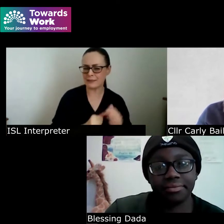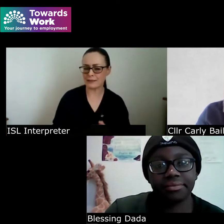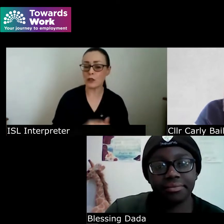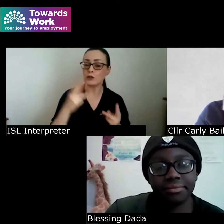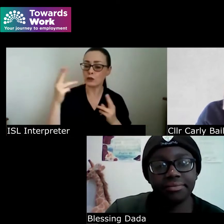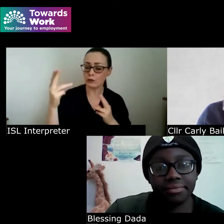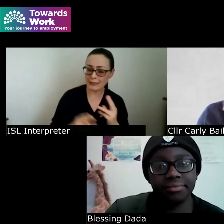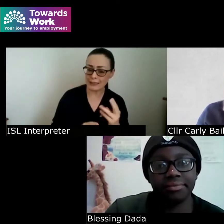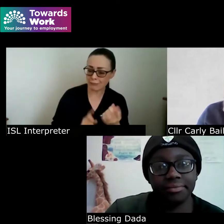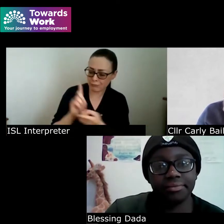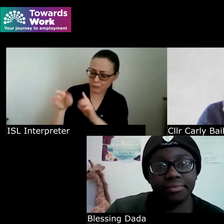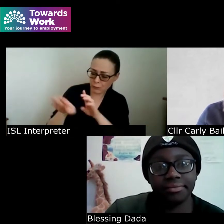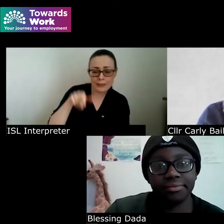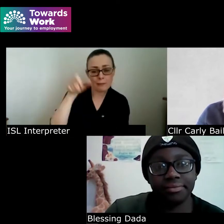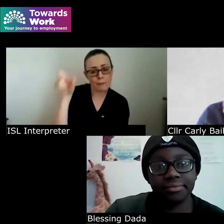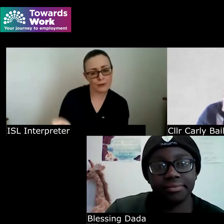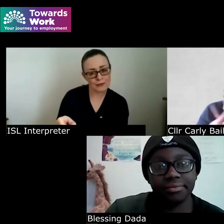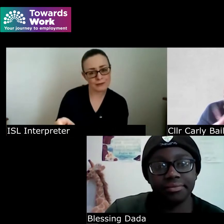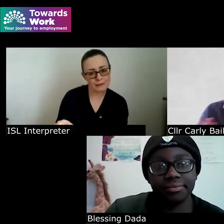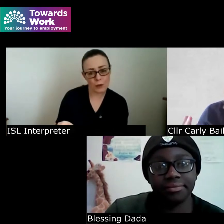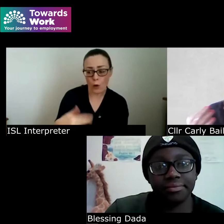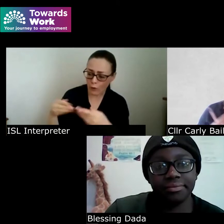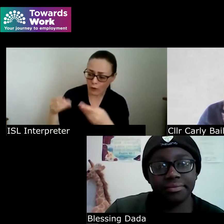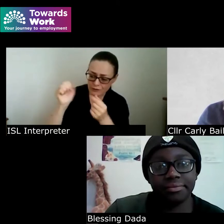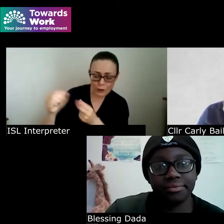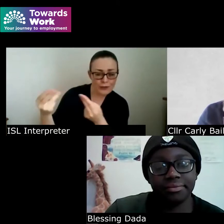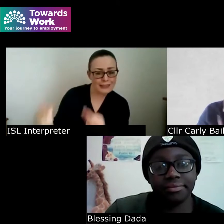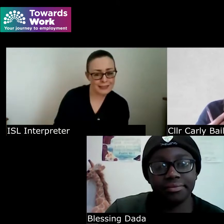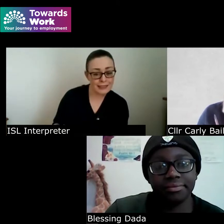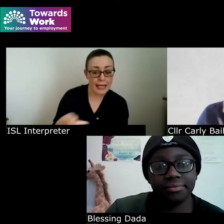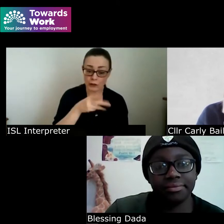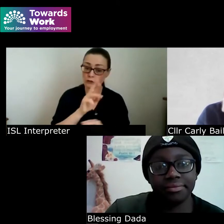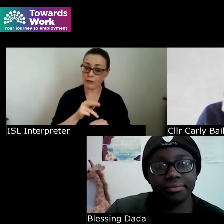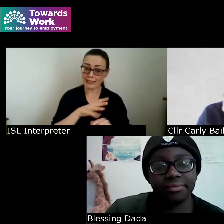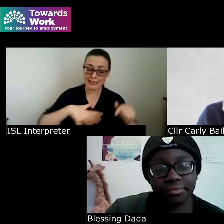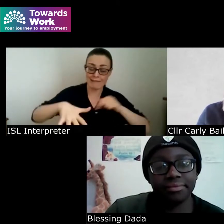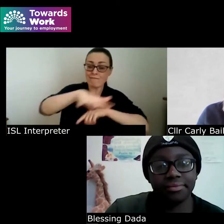what are their needs and as you say it's the environment around us that disables us